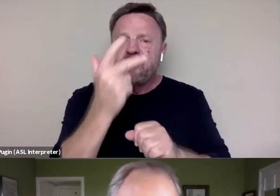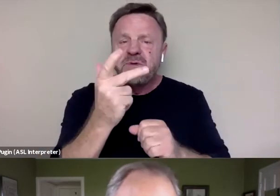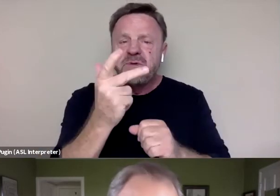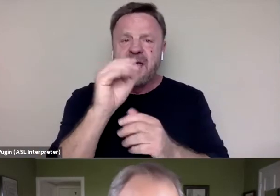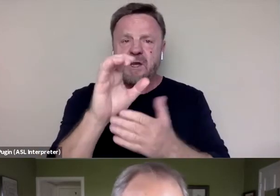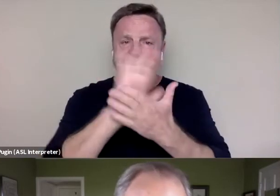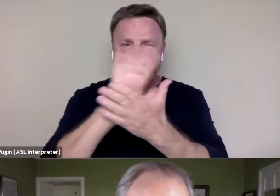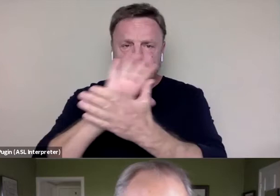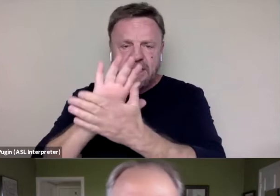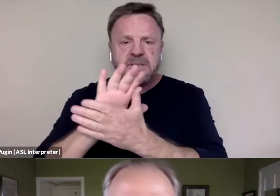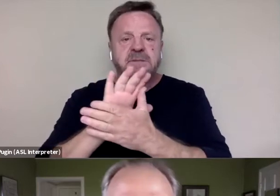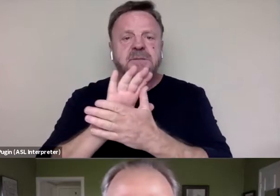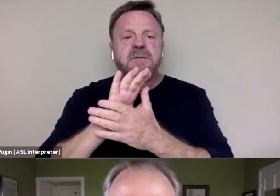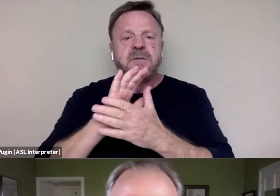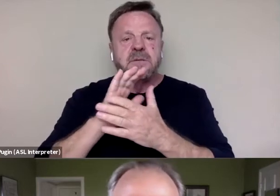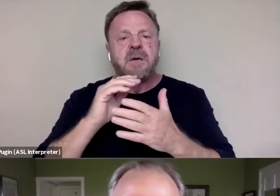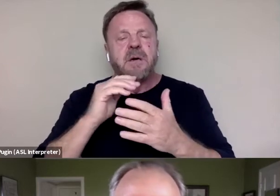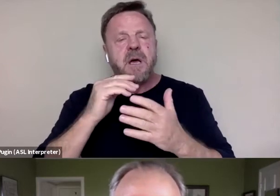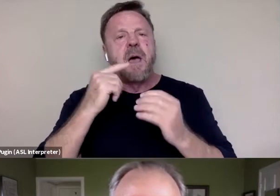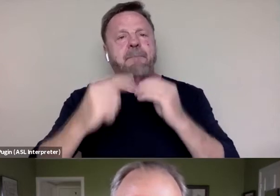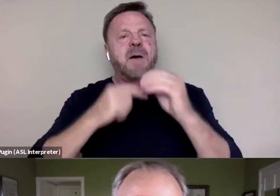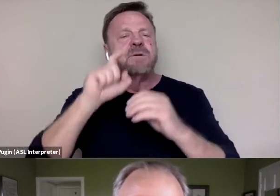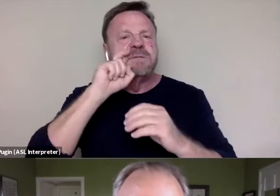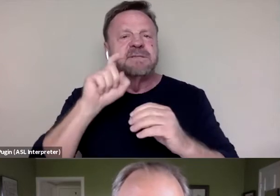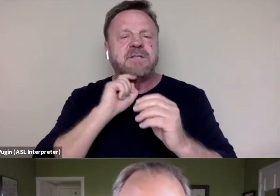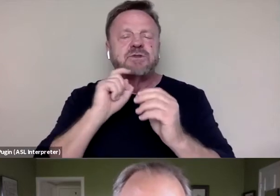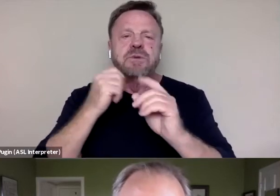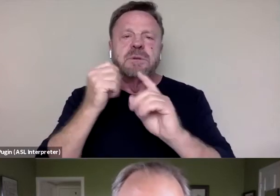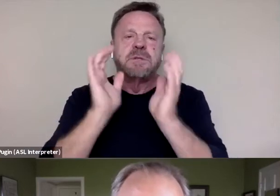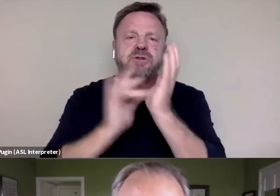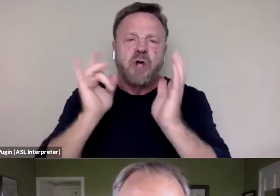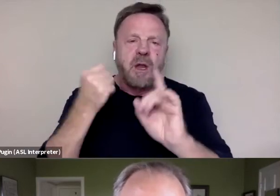on sexual assaults and so I'm wondering